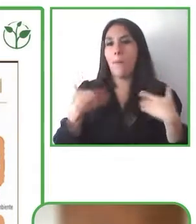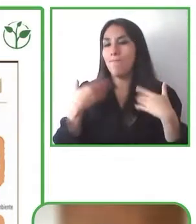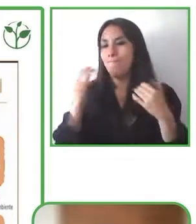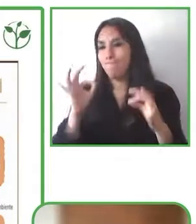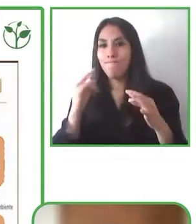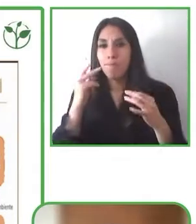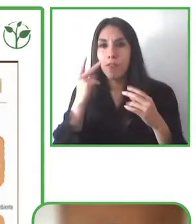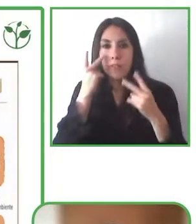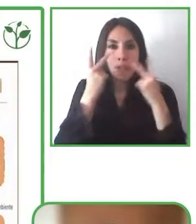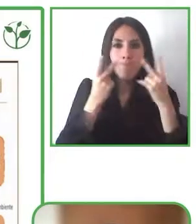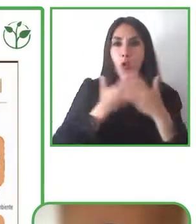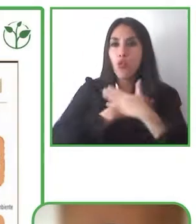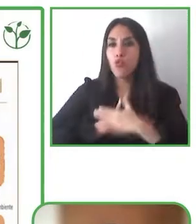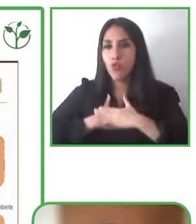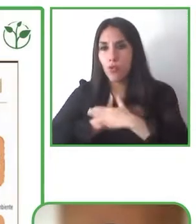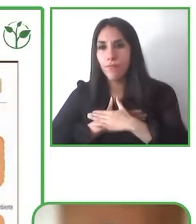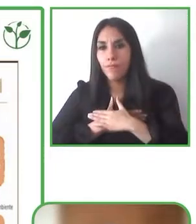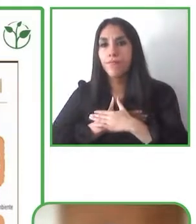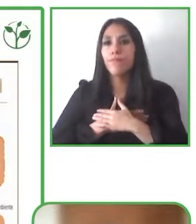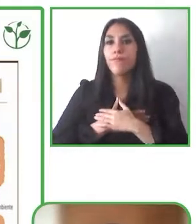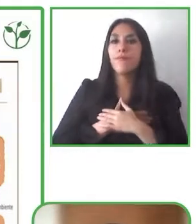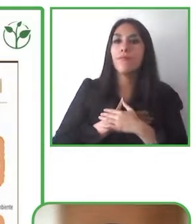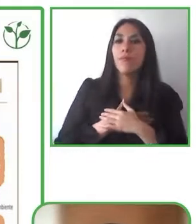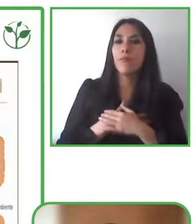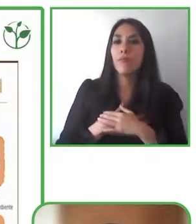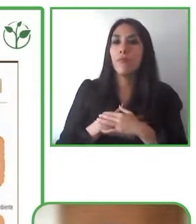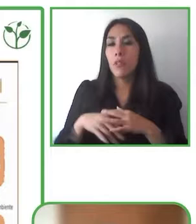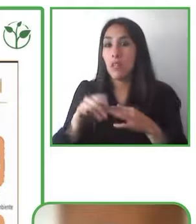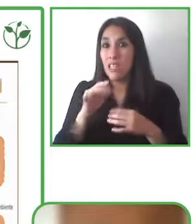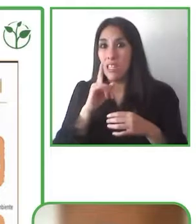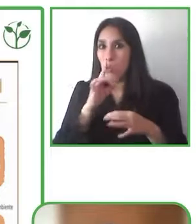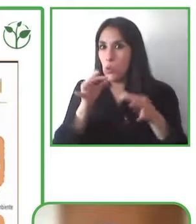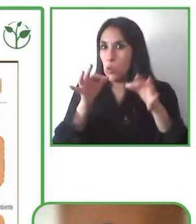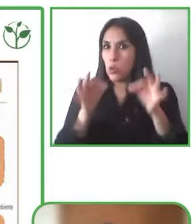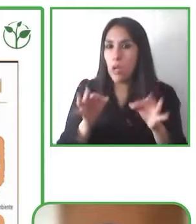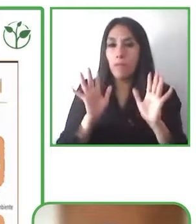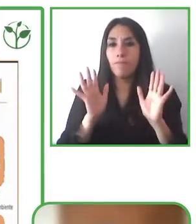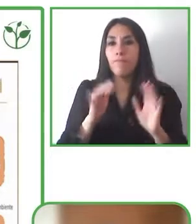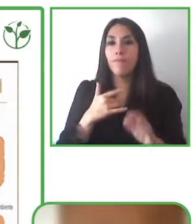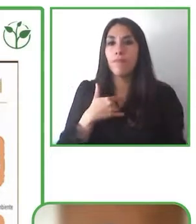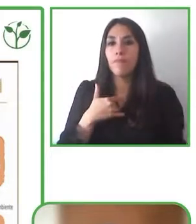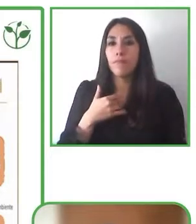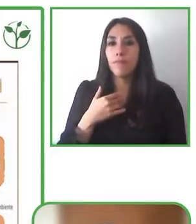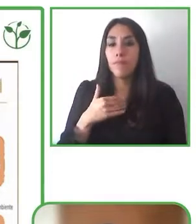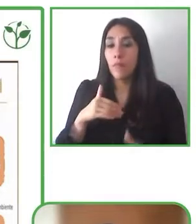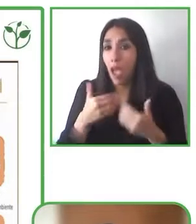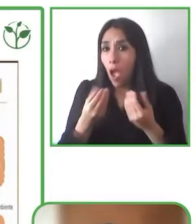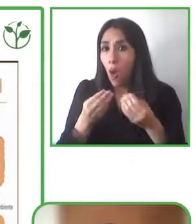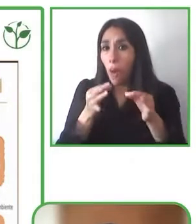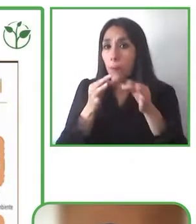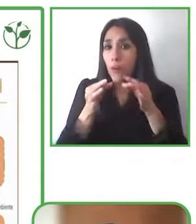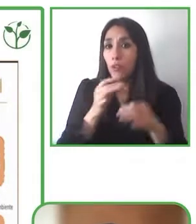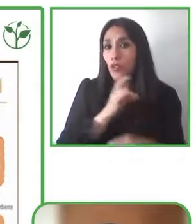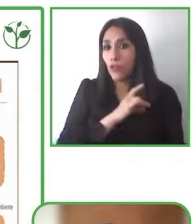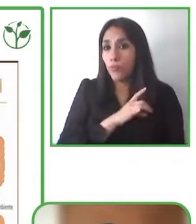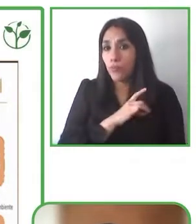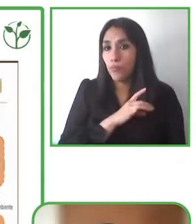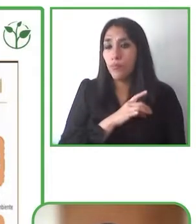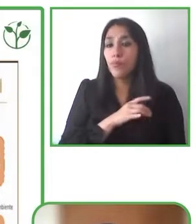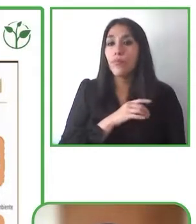the arts it's not only to say or to tell Chile and Latinamerica we bring the best of the